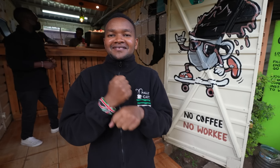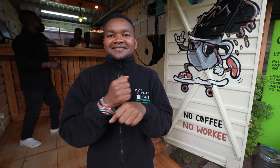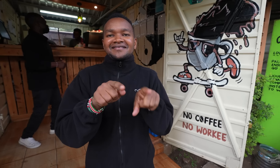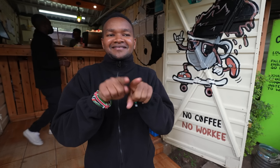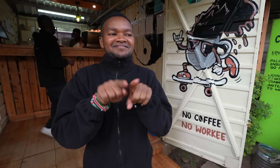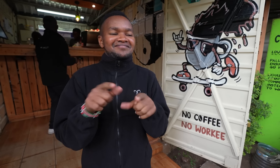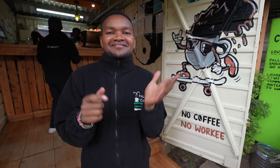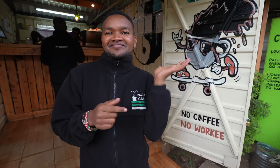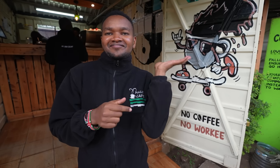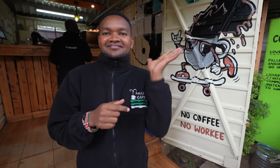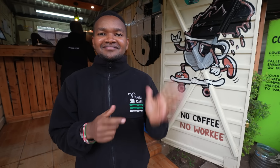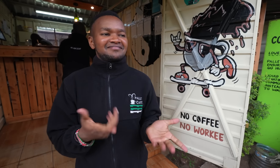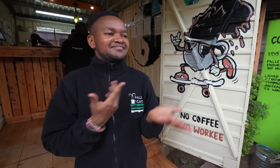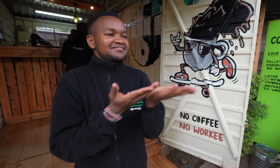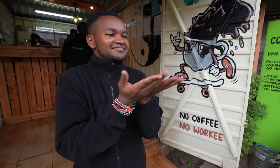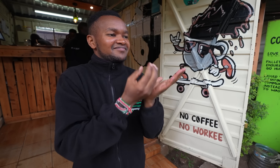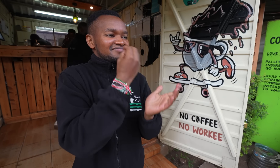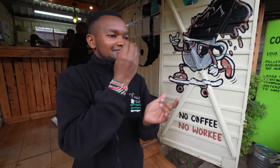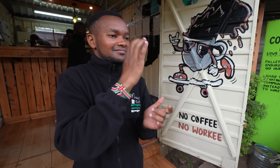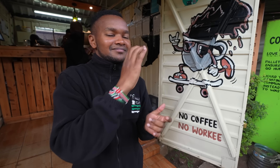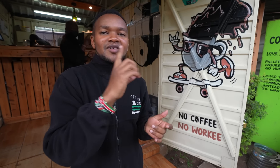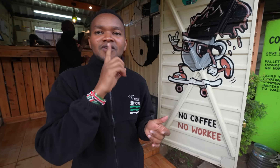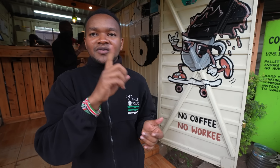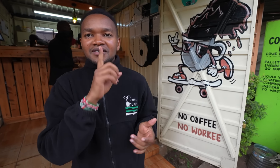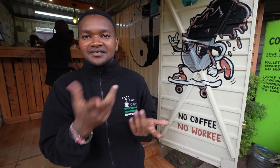I work as a server, bringing food to the customers.